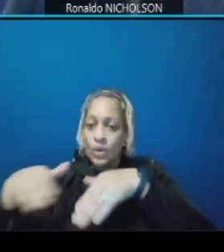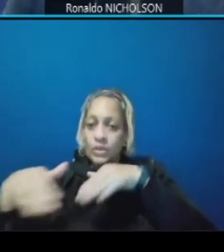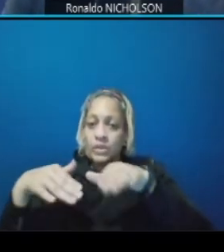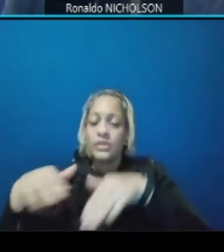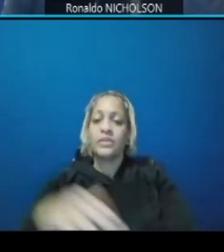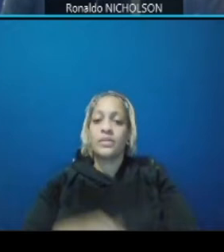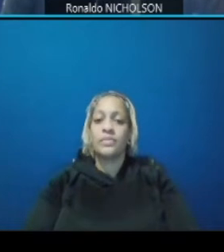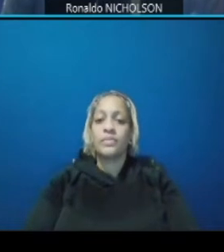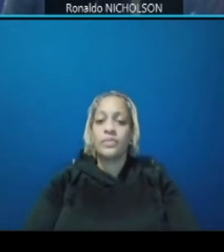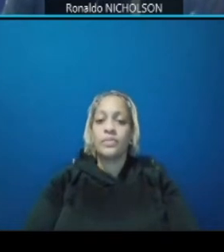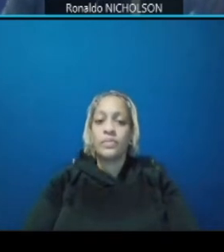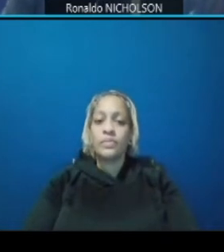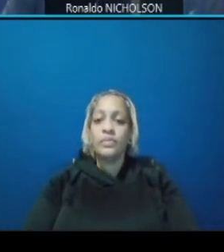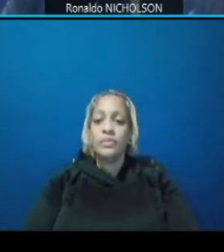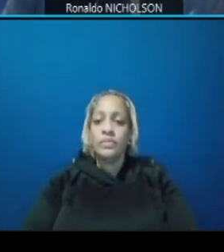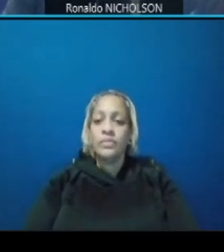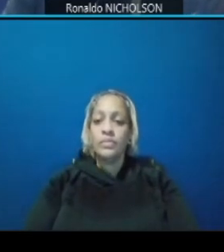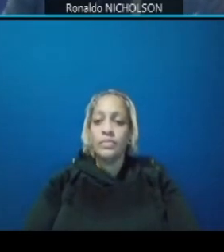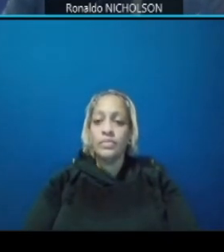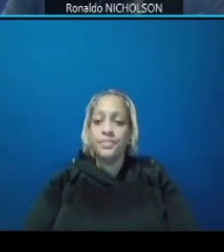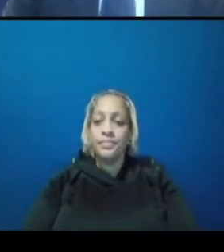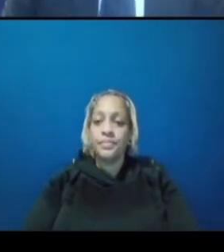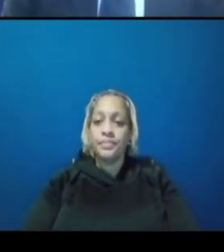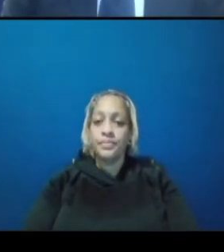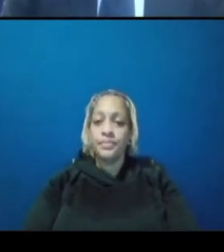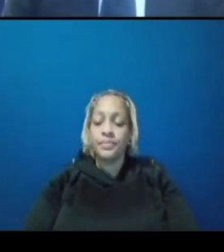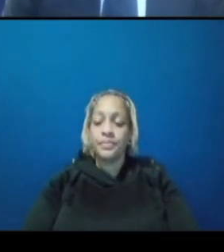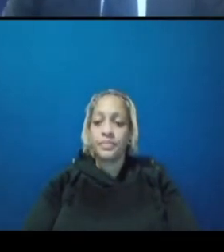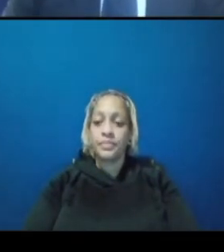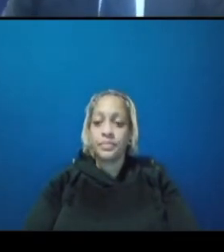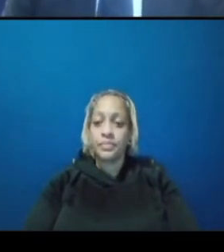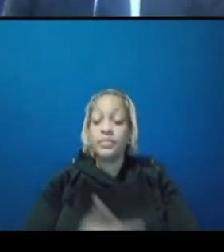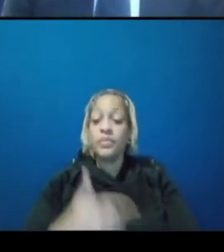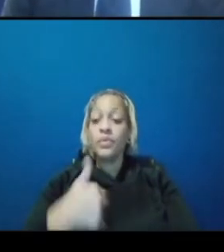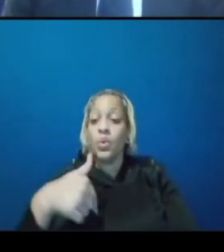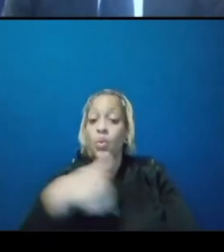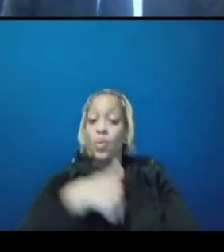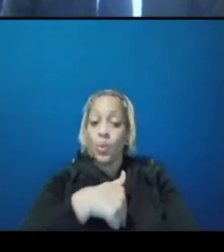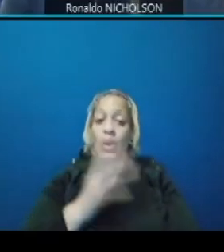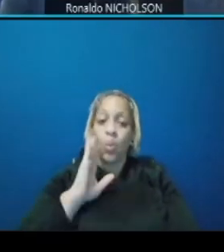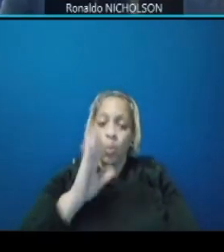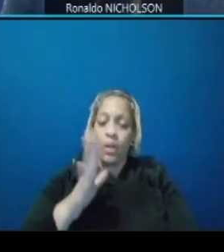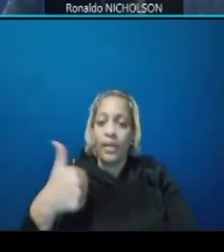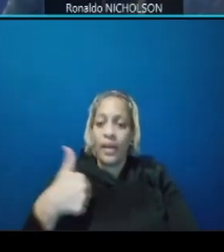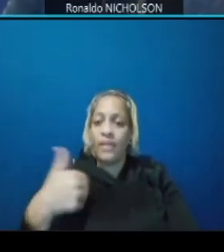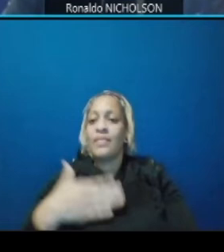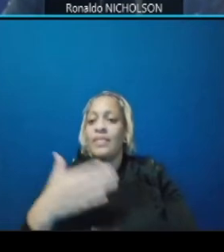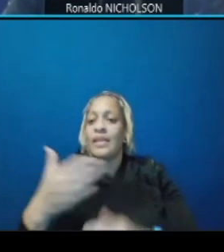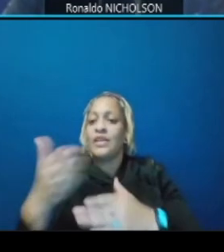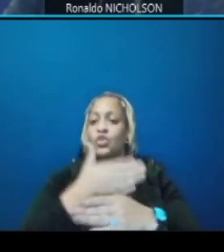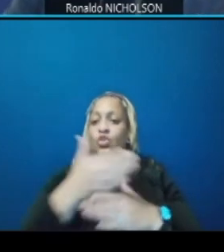we will have a shared streetcar tracks with vehicular traffic throughout the corridor